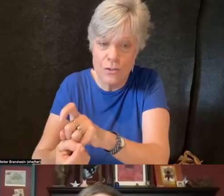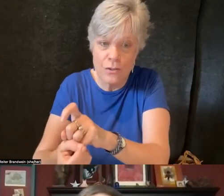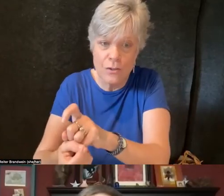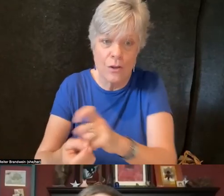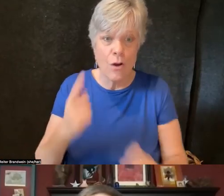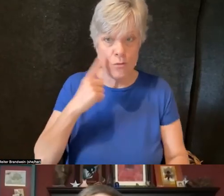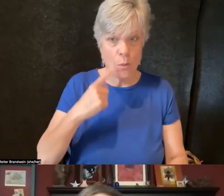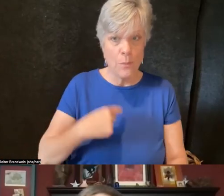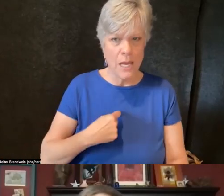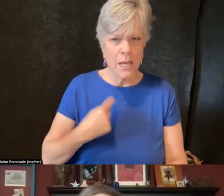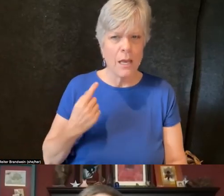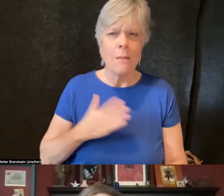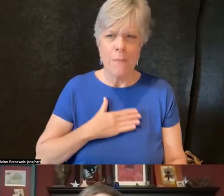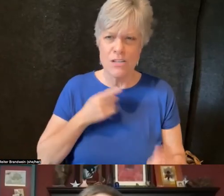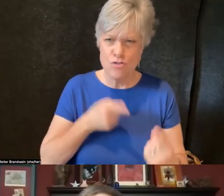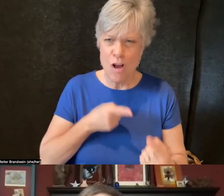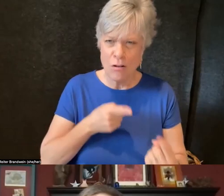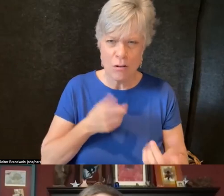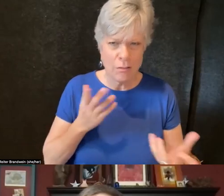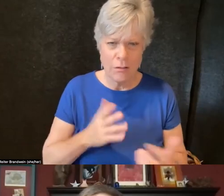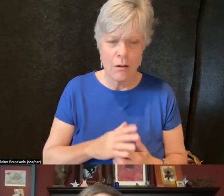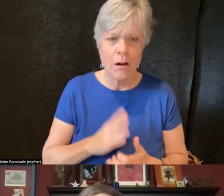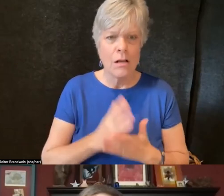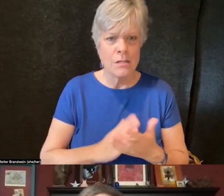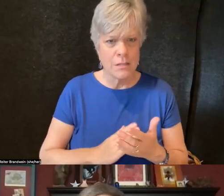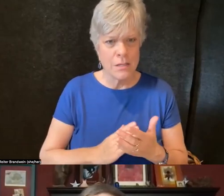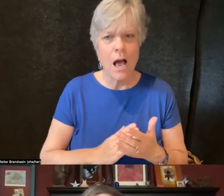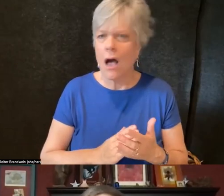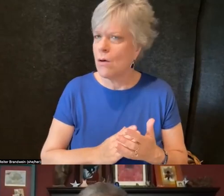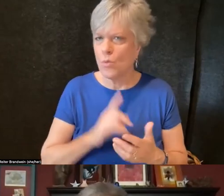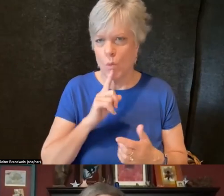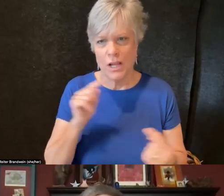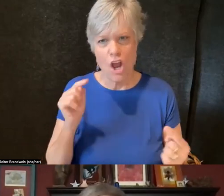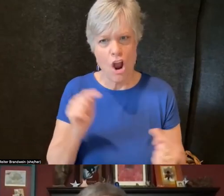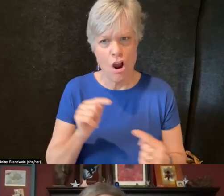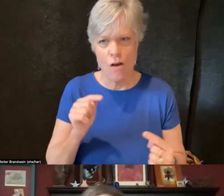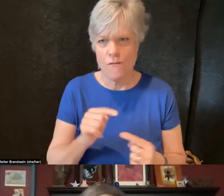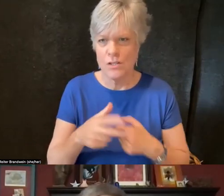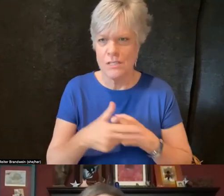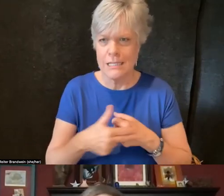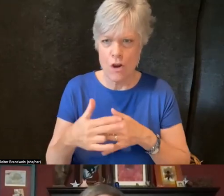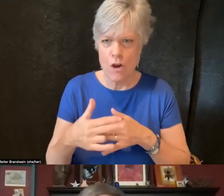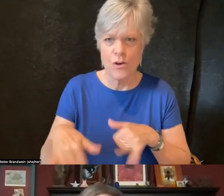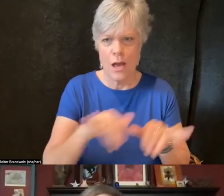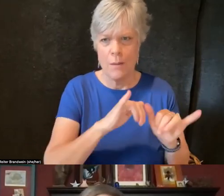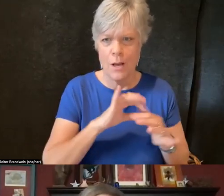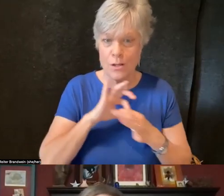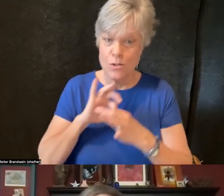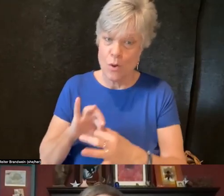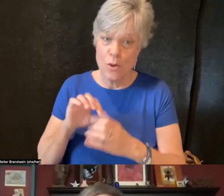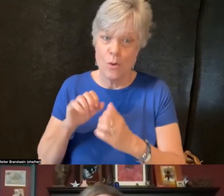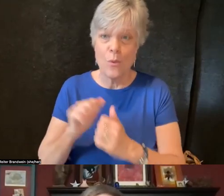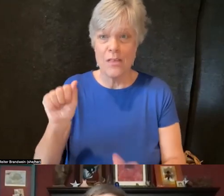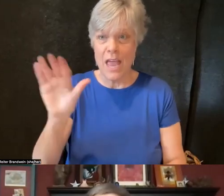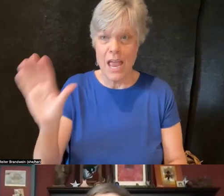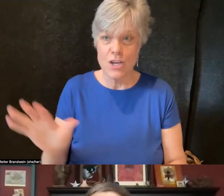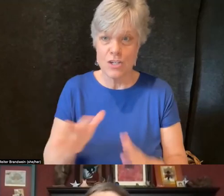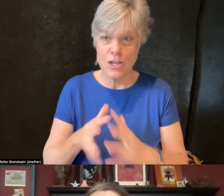with there are some pretty harmful stereotypes that are associated with the Asian American community